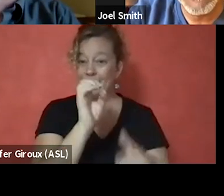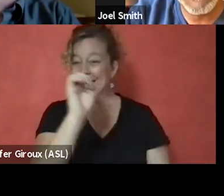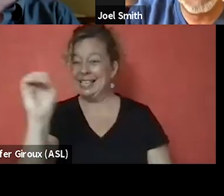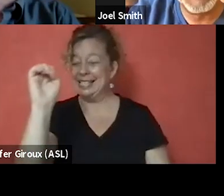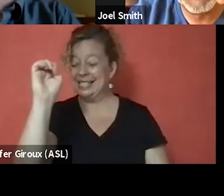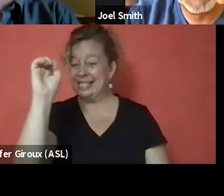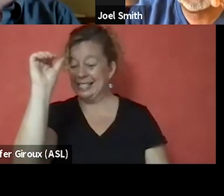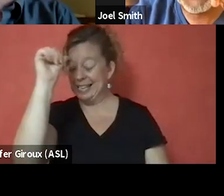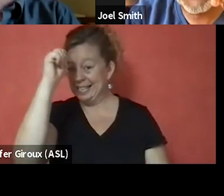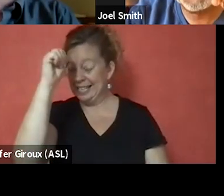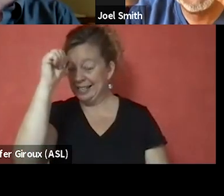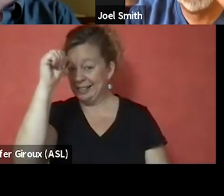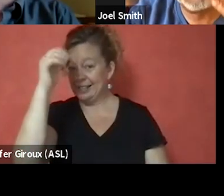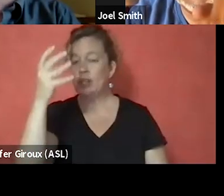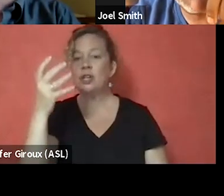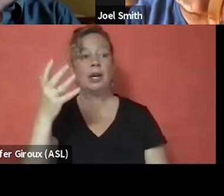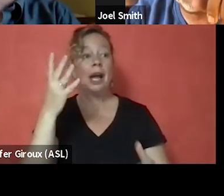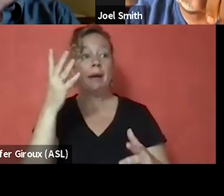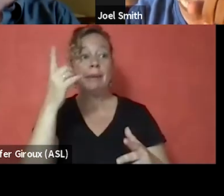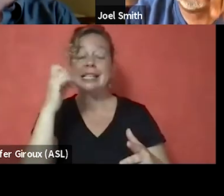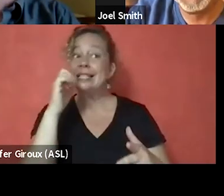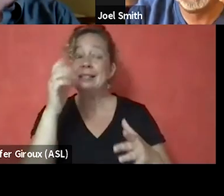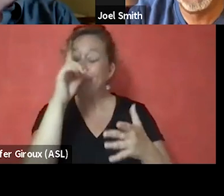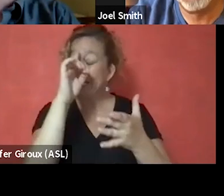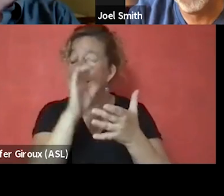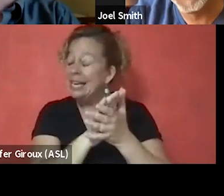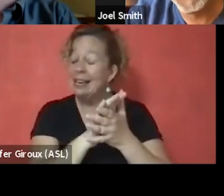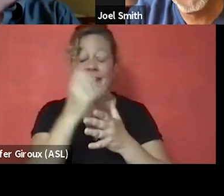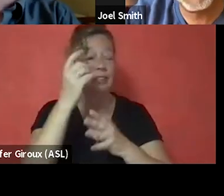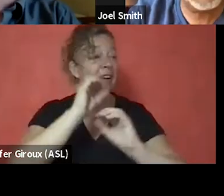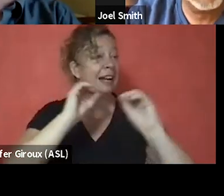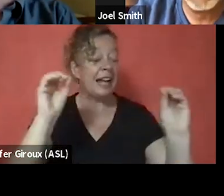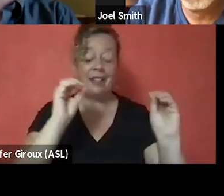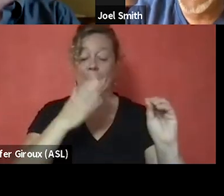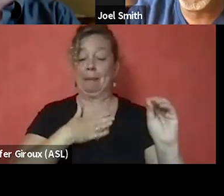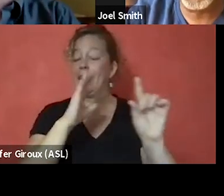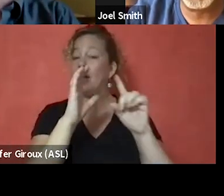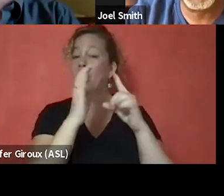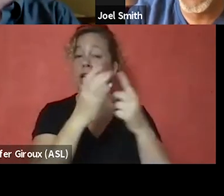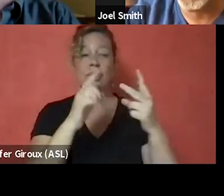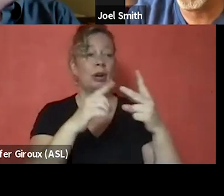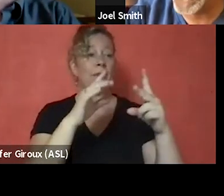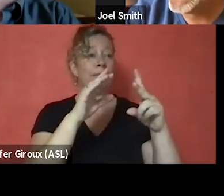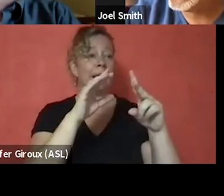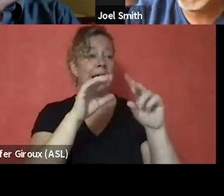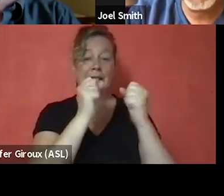And because I did not believe he understood anything about my culture, my social-economic standing,